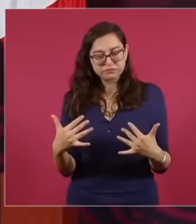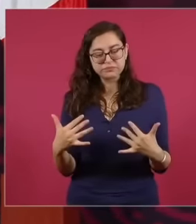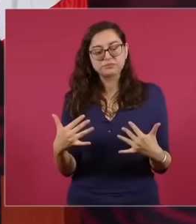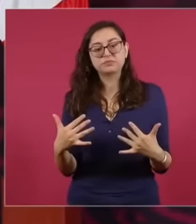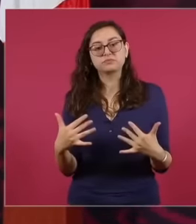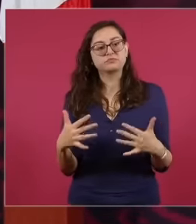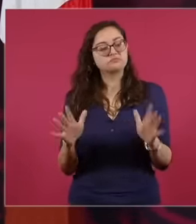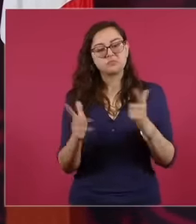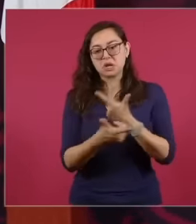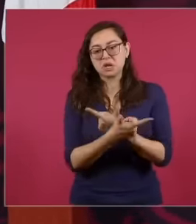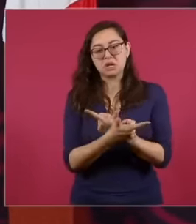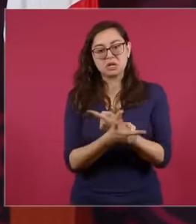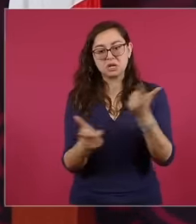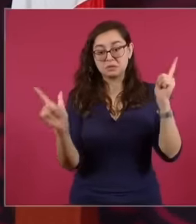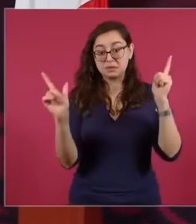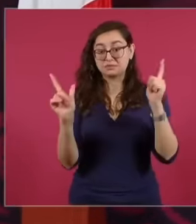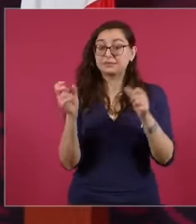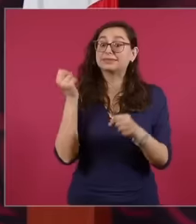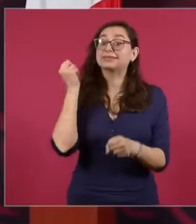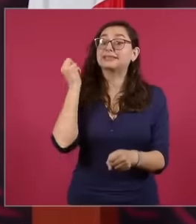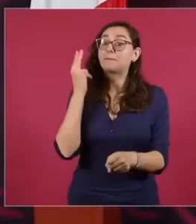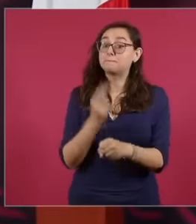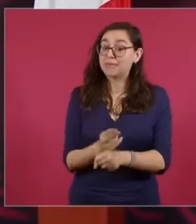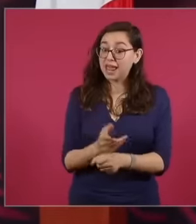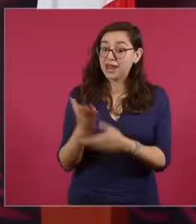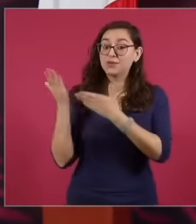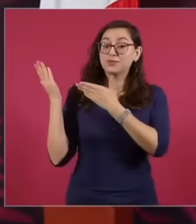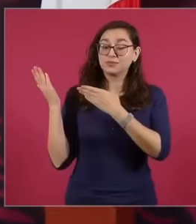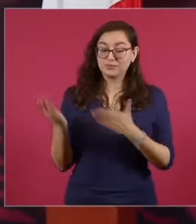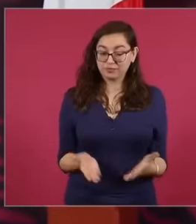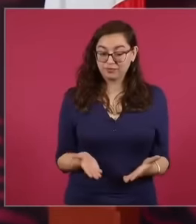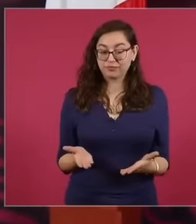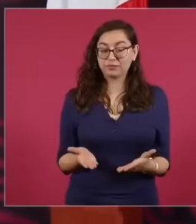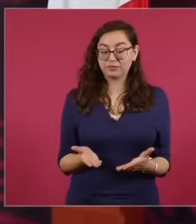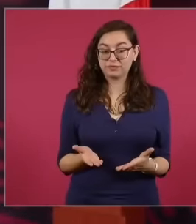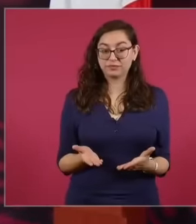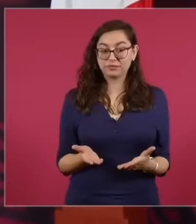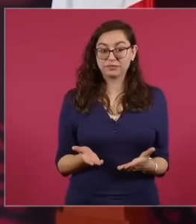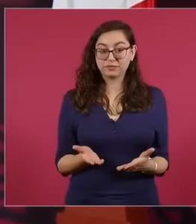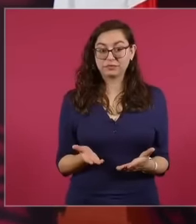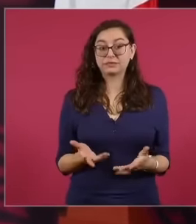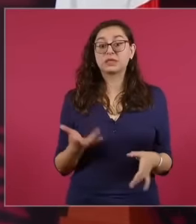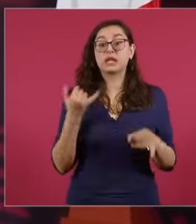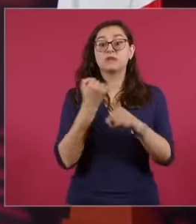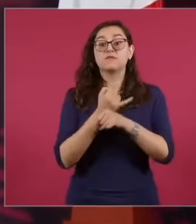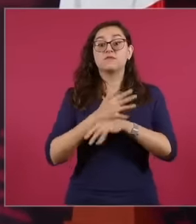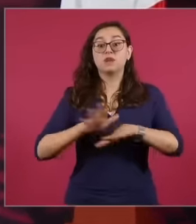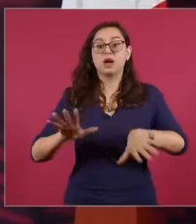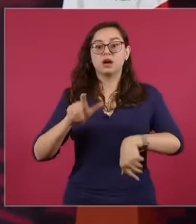They have to arrive early. We're going to do the report at 10 in the